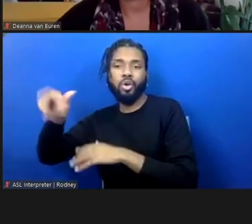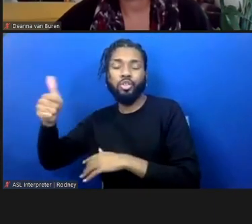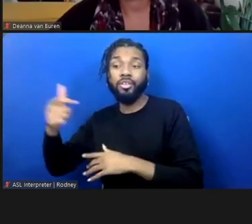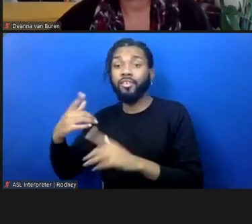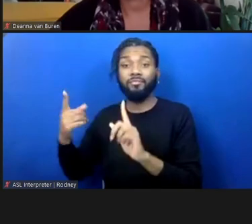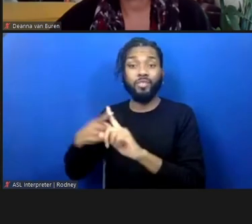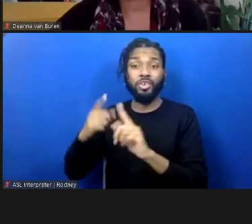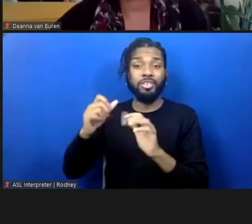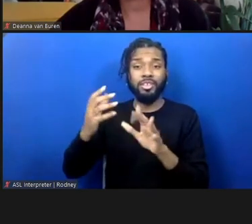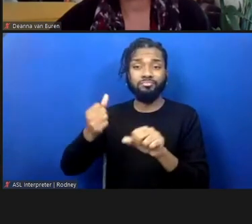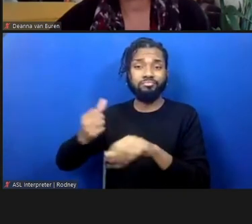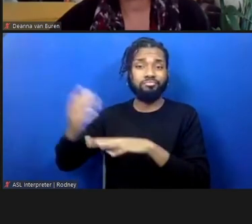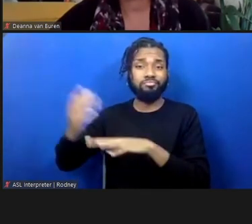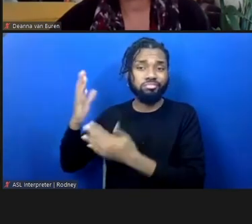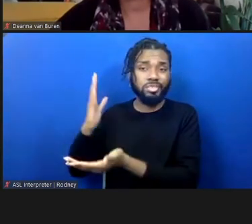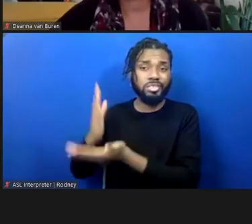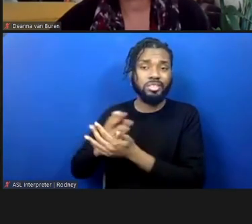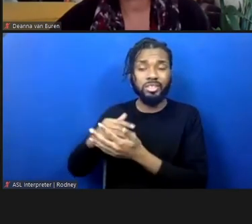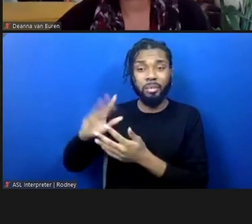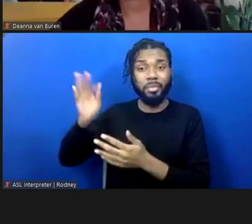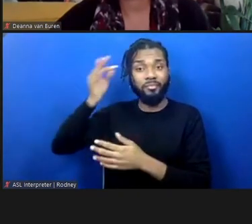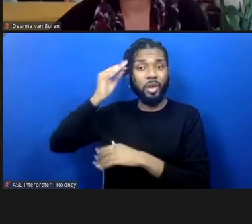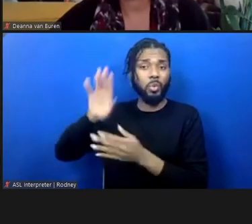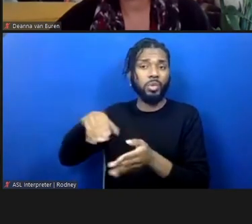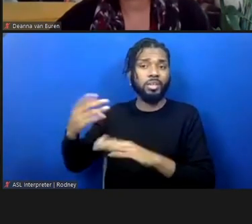There're levers and we don't understand the degree to which each individual